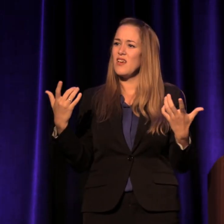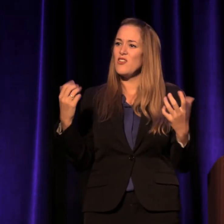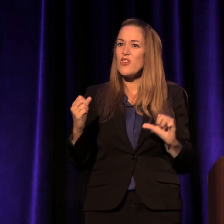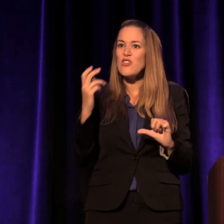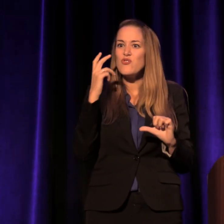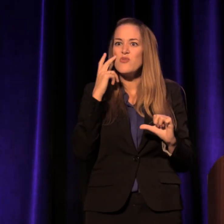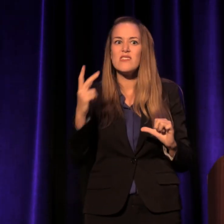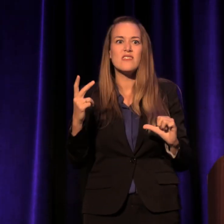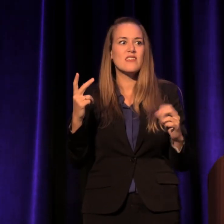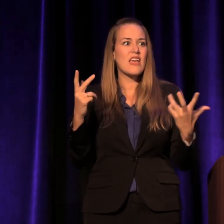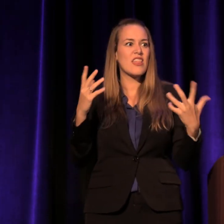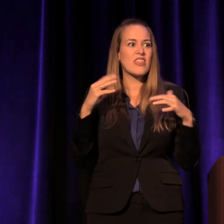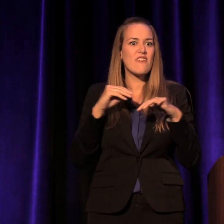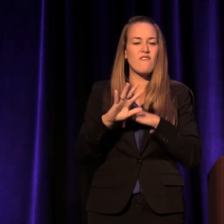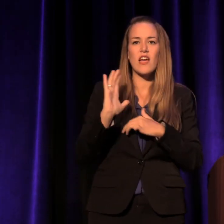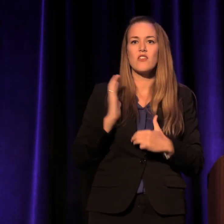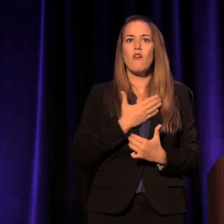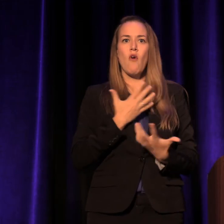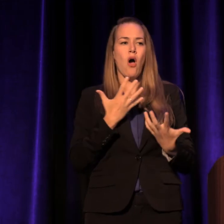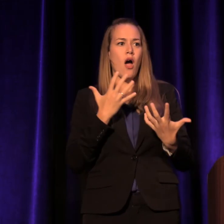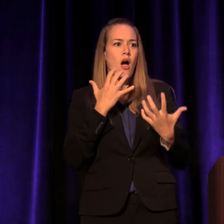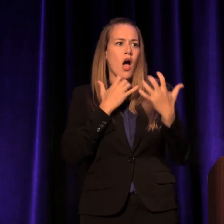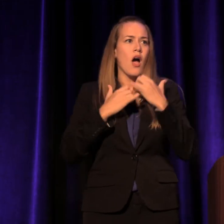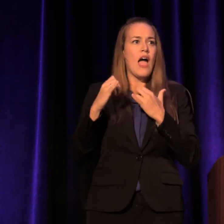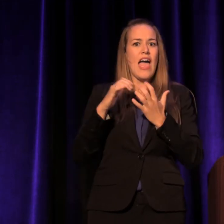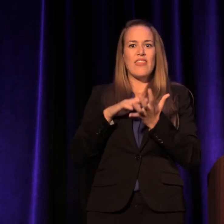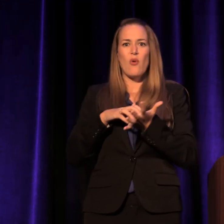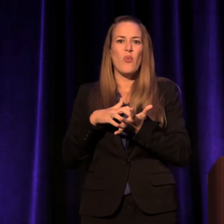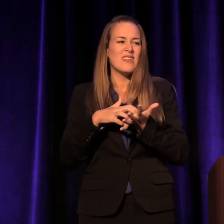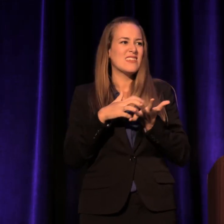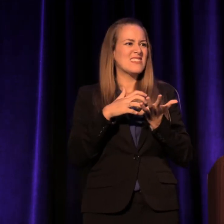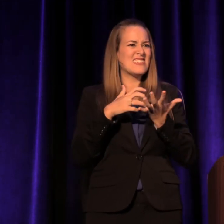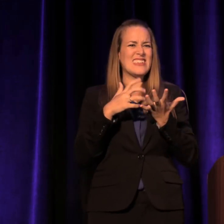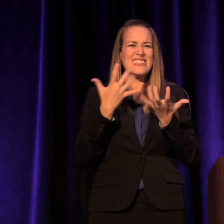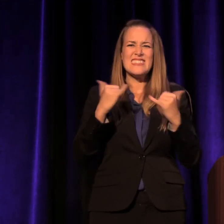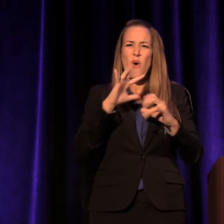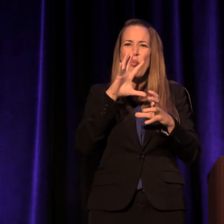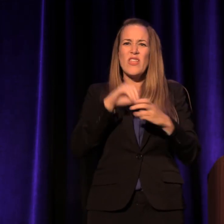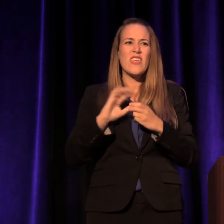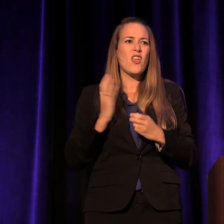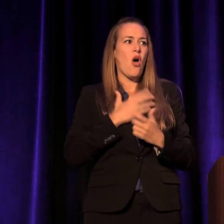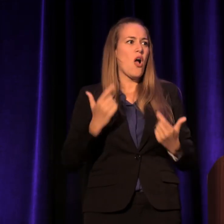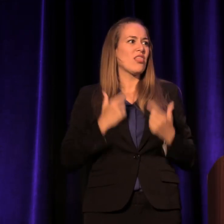of all of our vulnerabilities insides all of the stories of our lives?